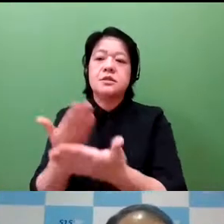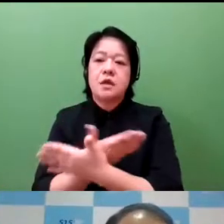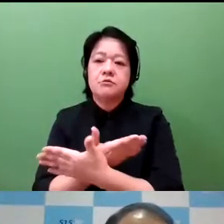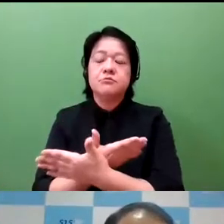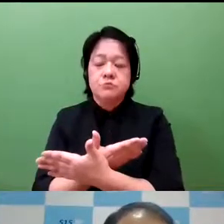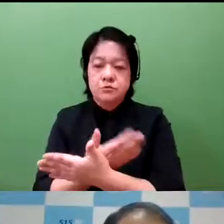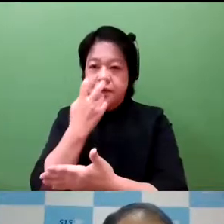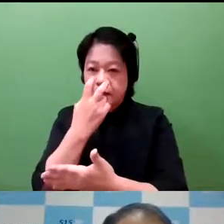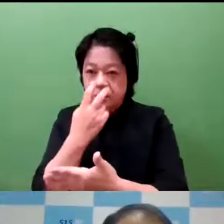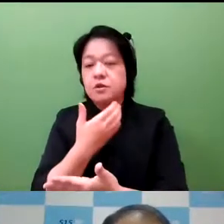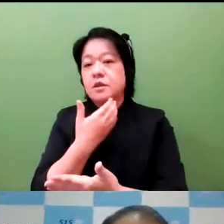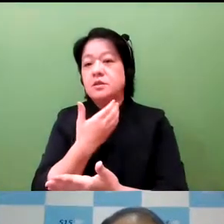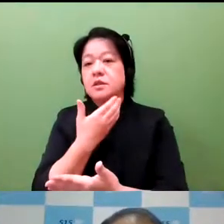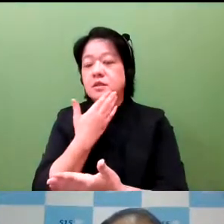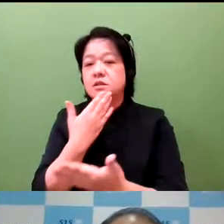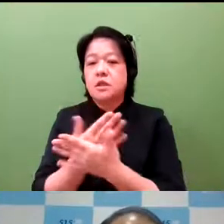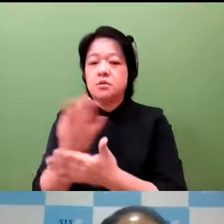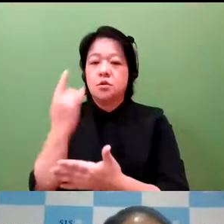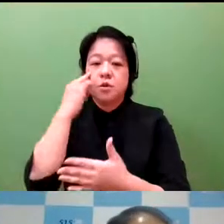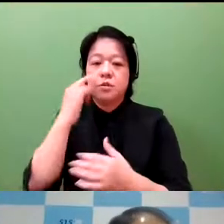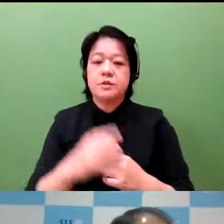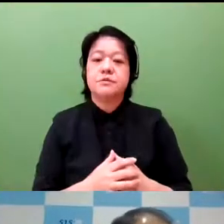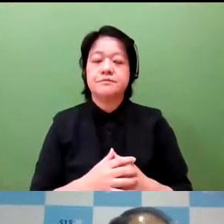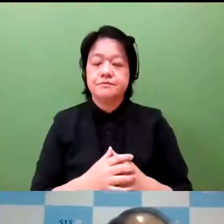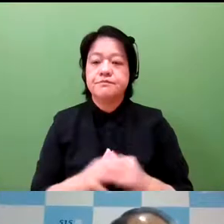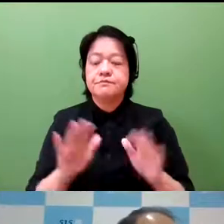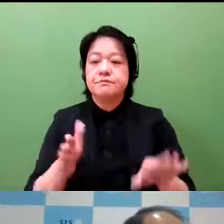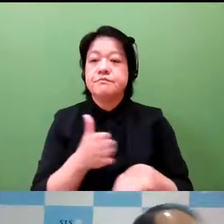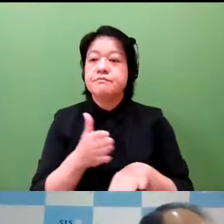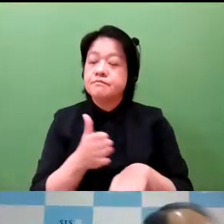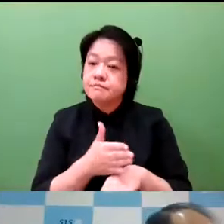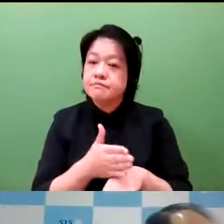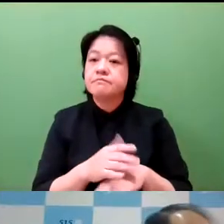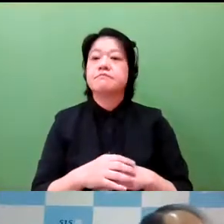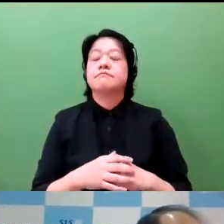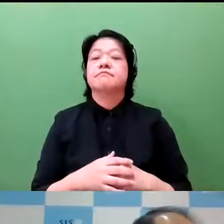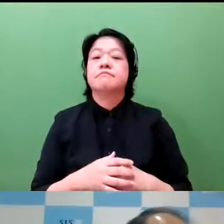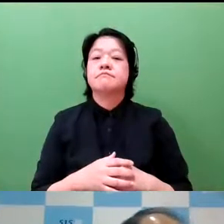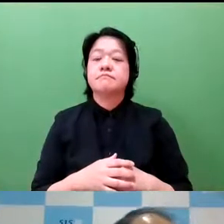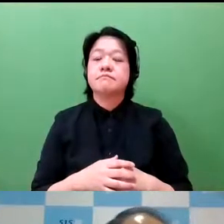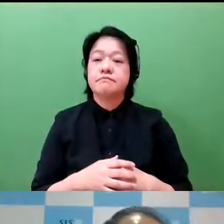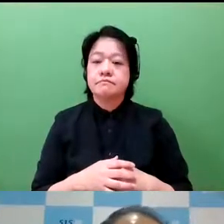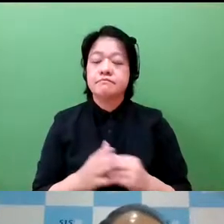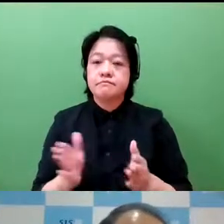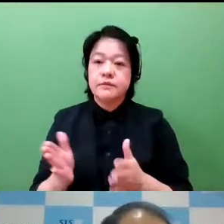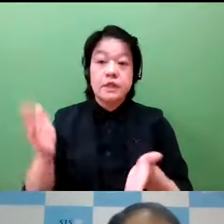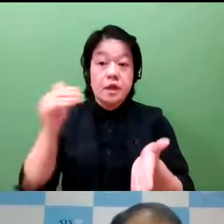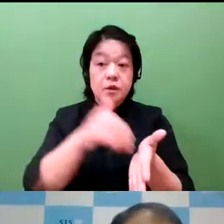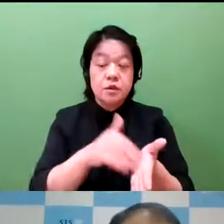And this calls for investment into intangible assets, patent application, management or trade secrets.